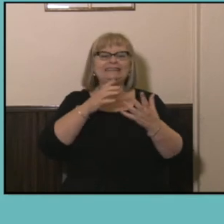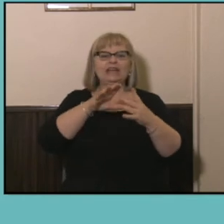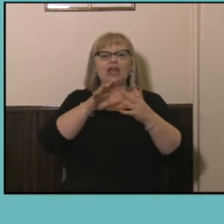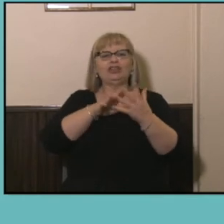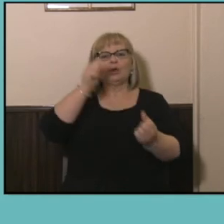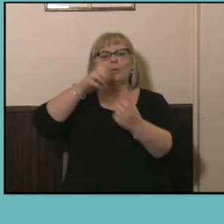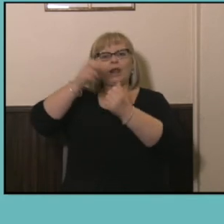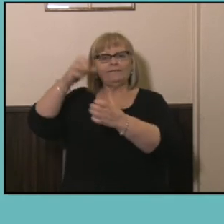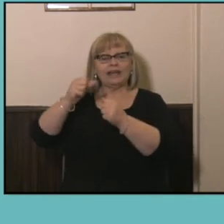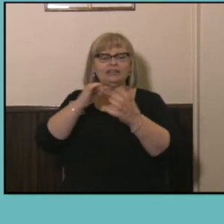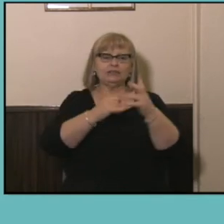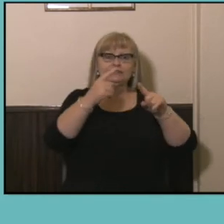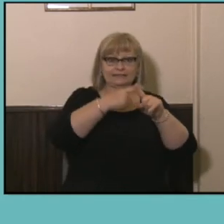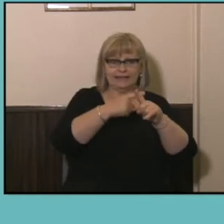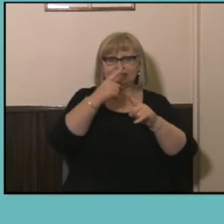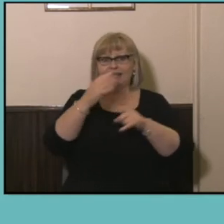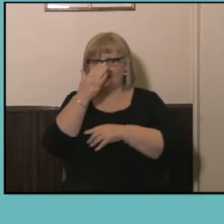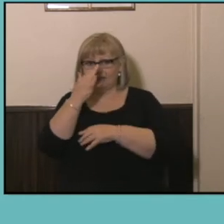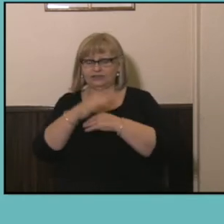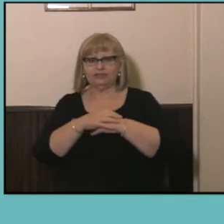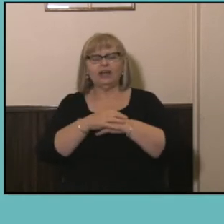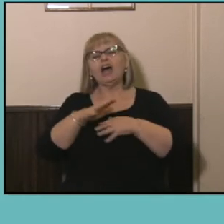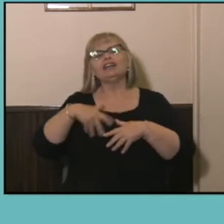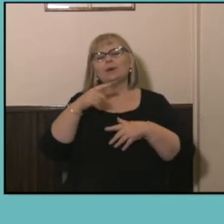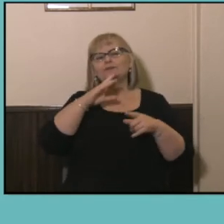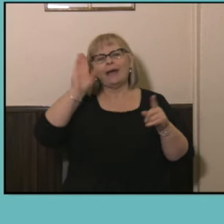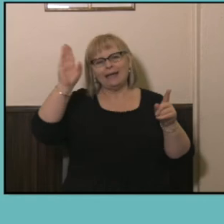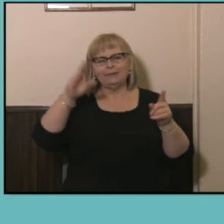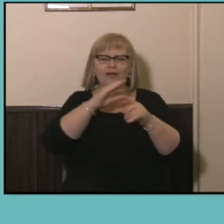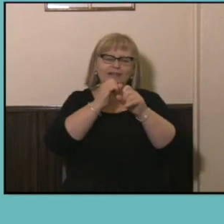by age so without wanting to harp on about the gender wars as Bjorn was